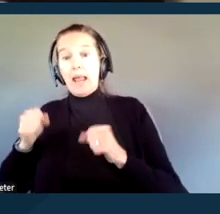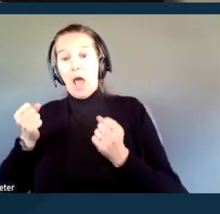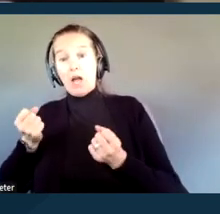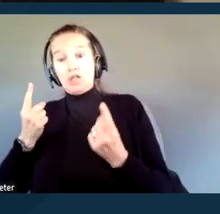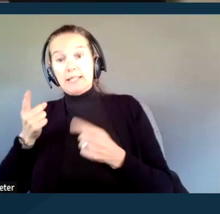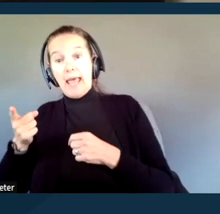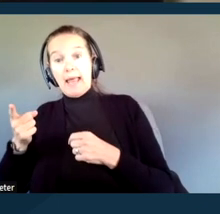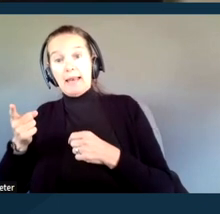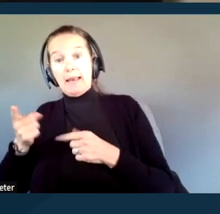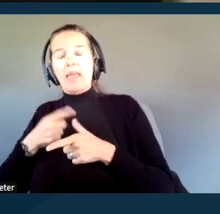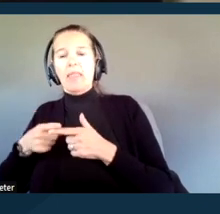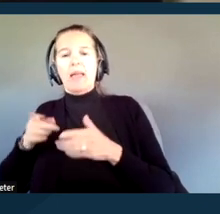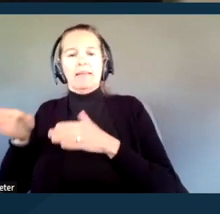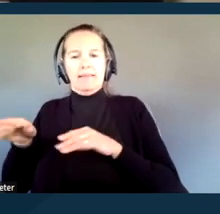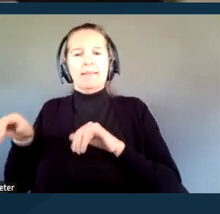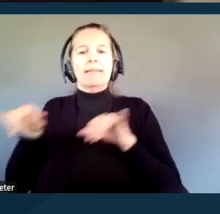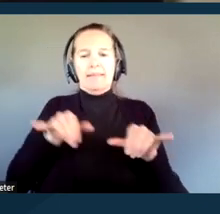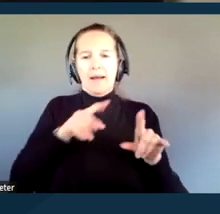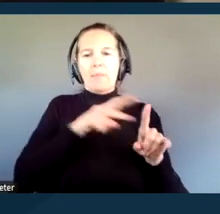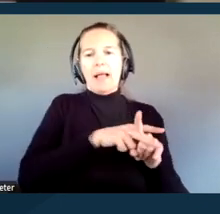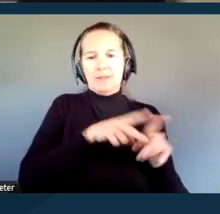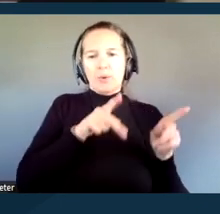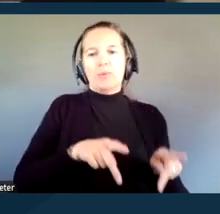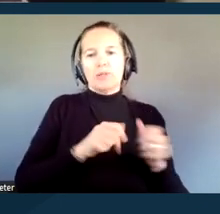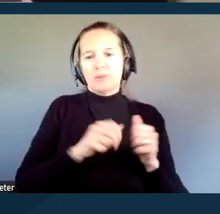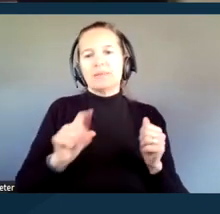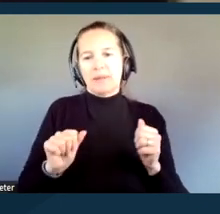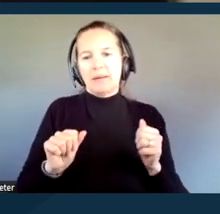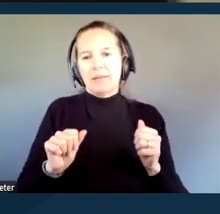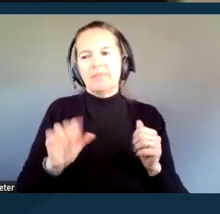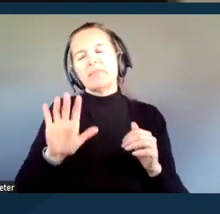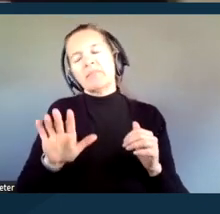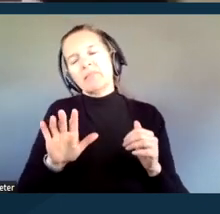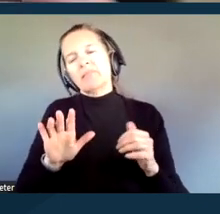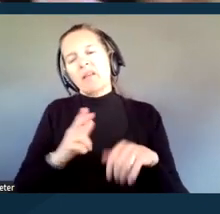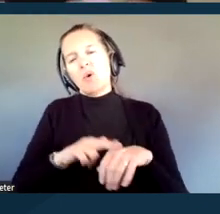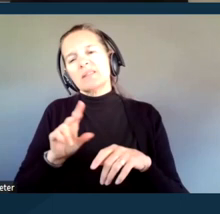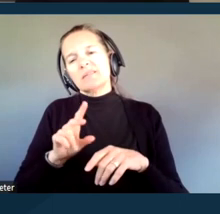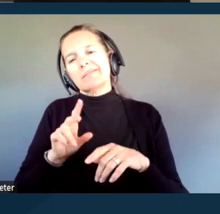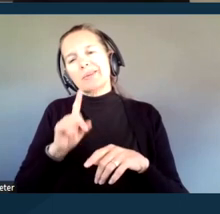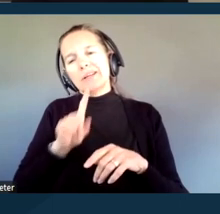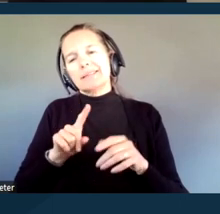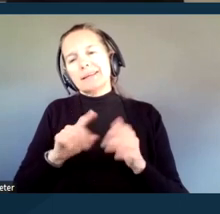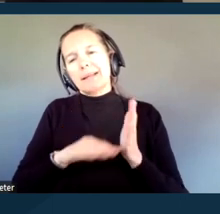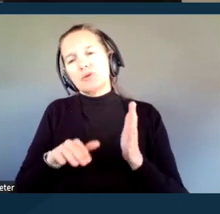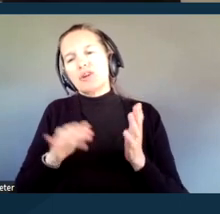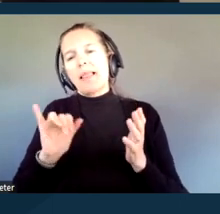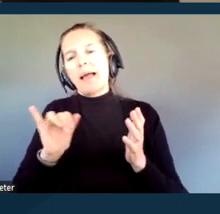by the person with a disability. Of course, there would be an exception for sidebars taking place up at the court